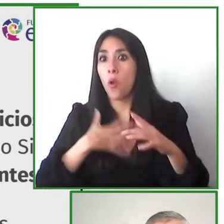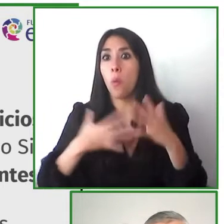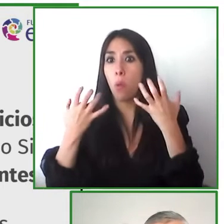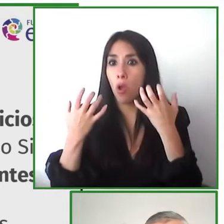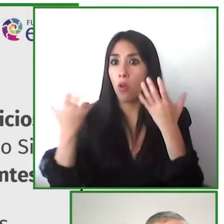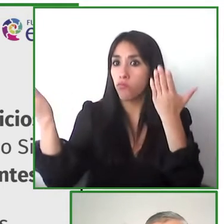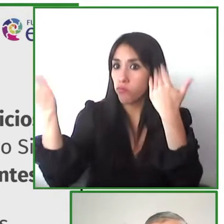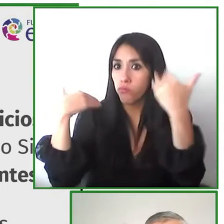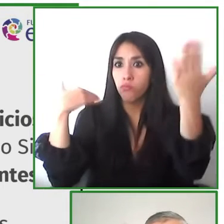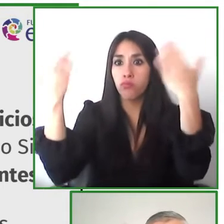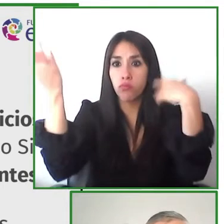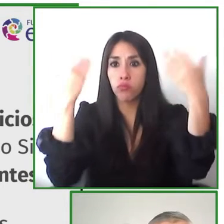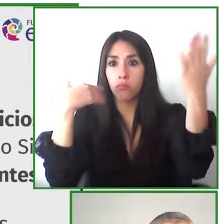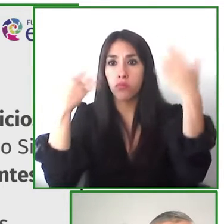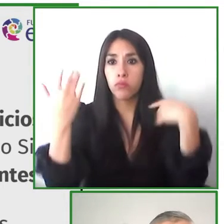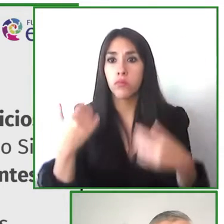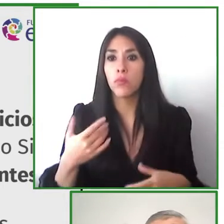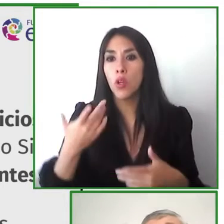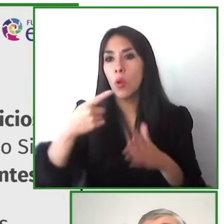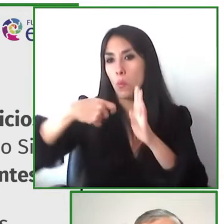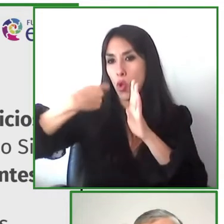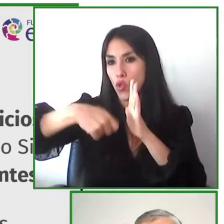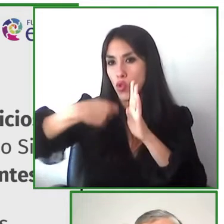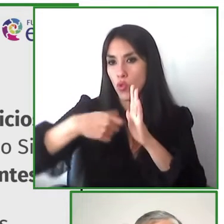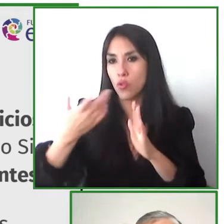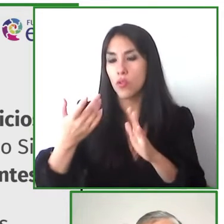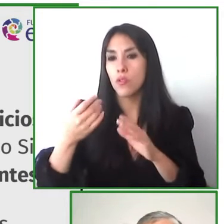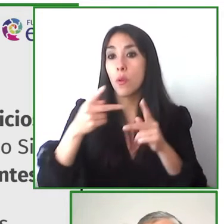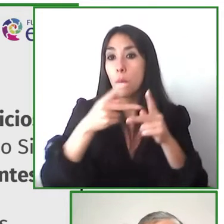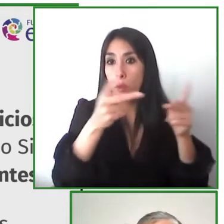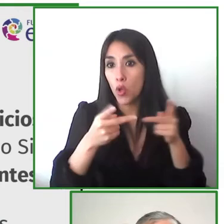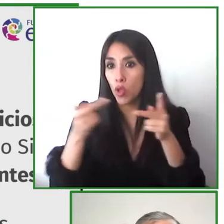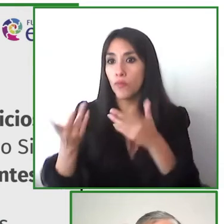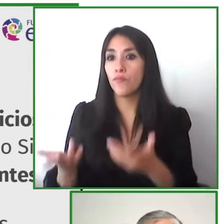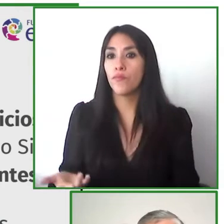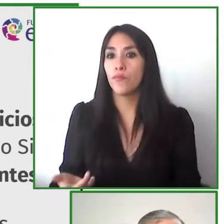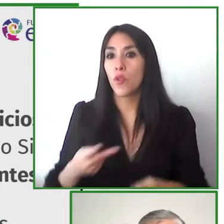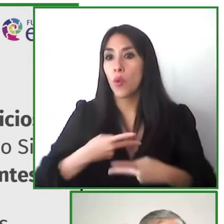of this project whether they're from the public or private sectors parks